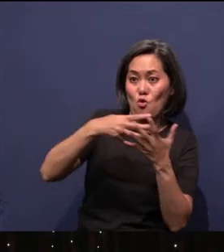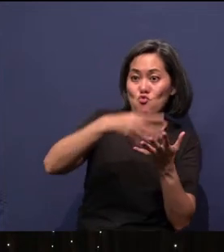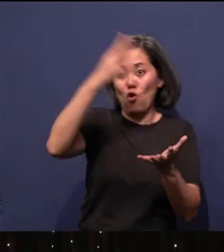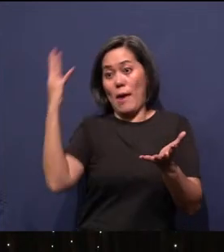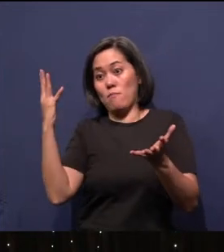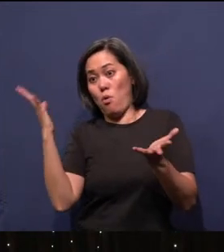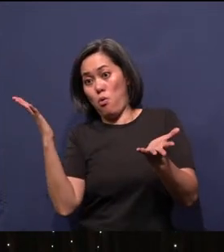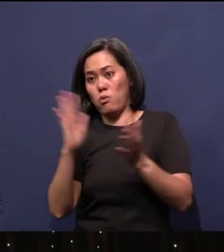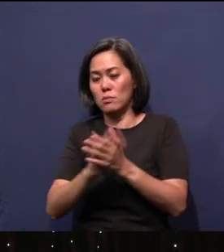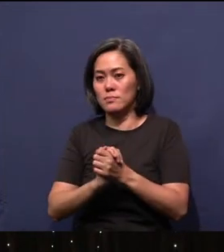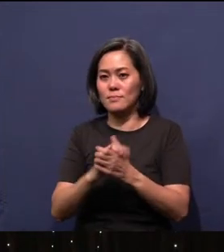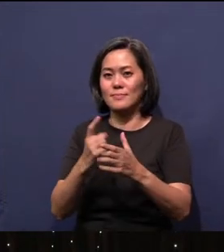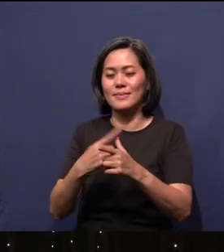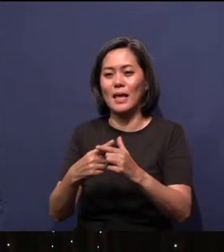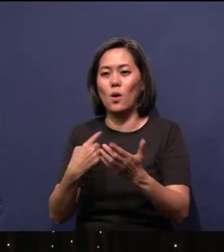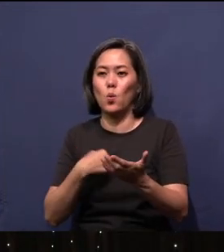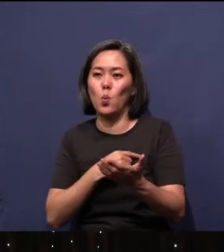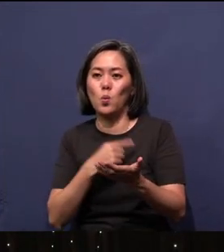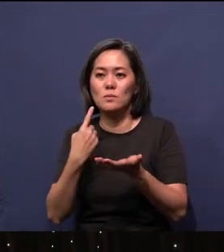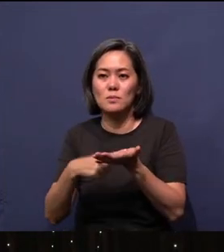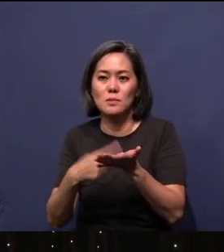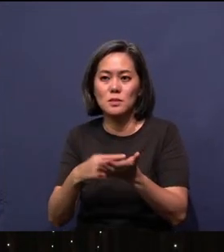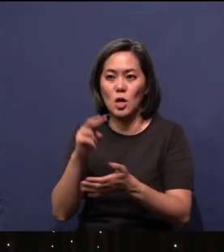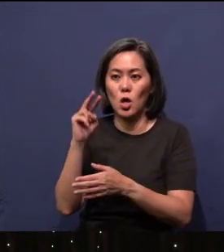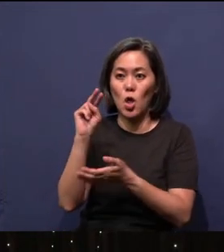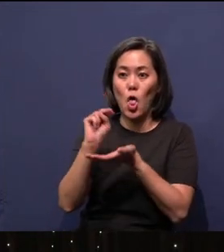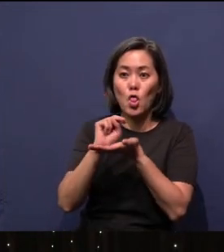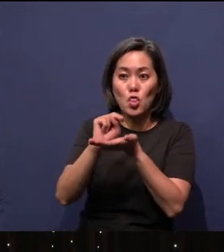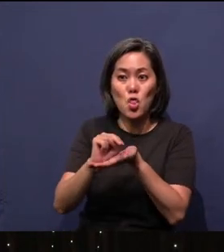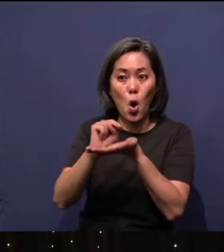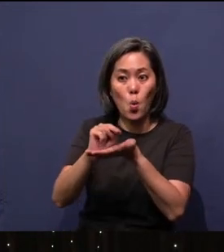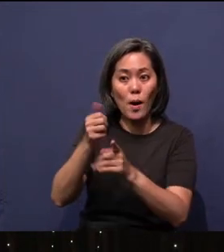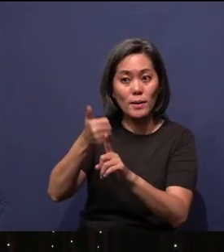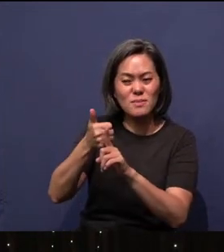then we talk about Noah himself making a mess of his